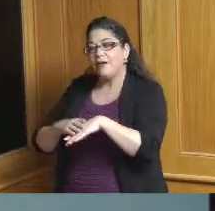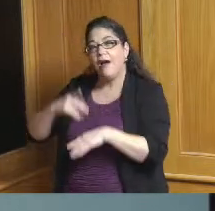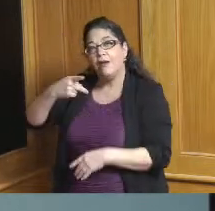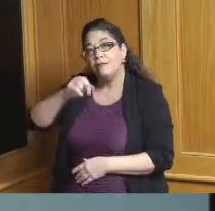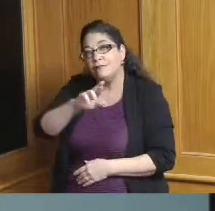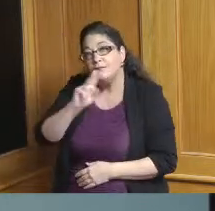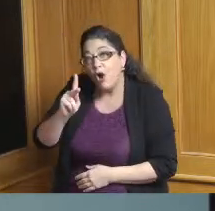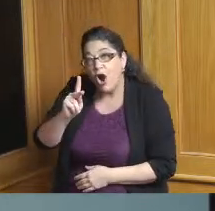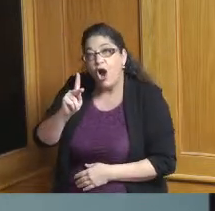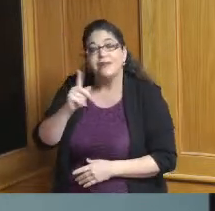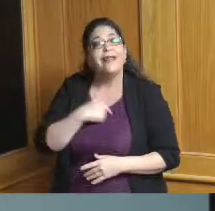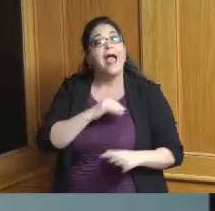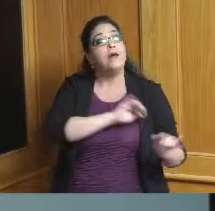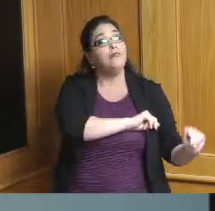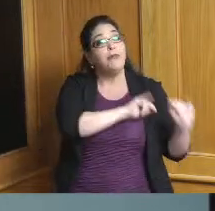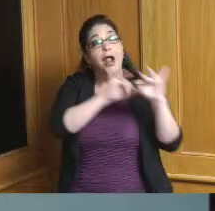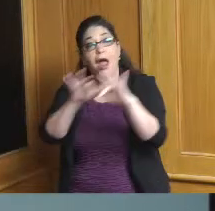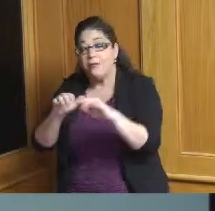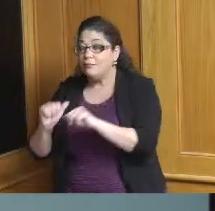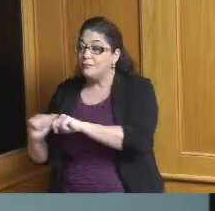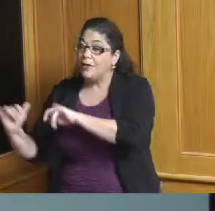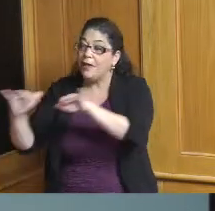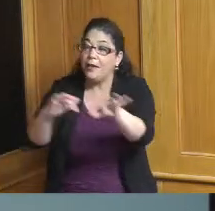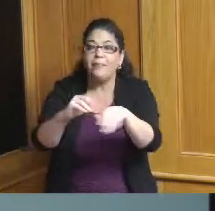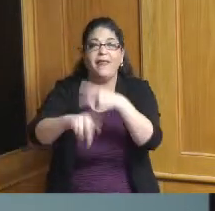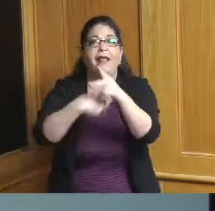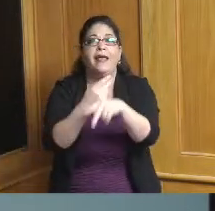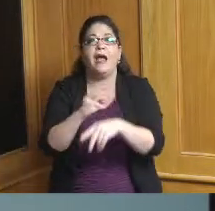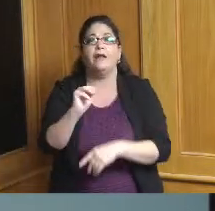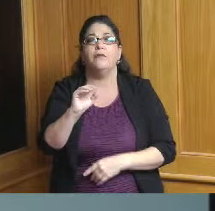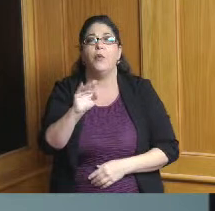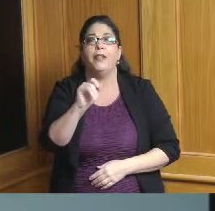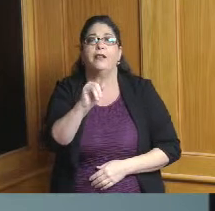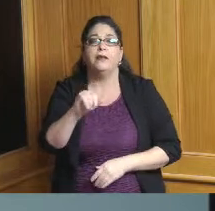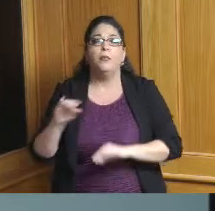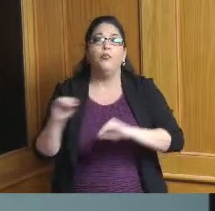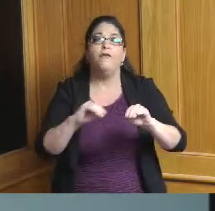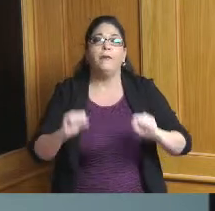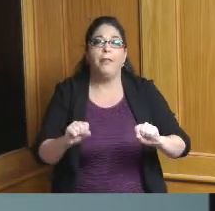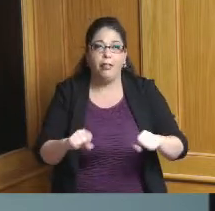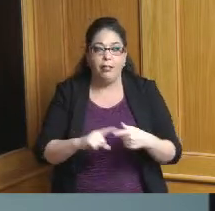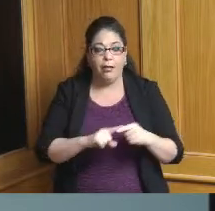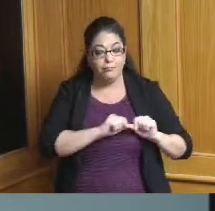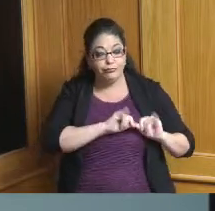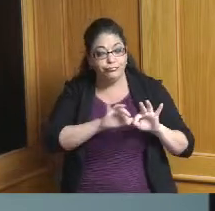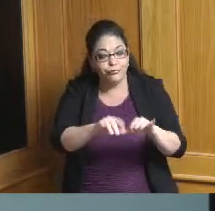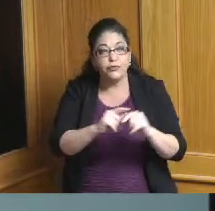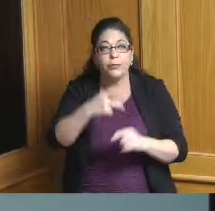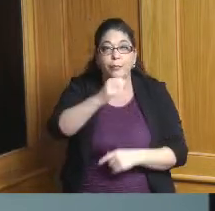open space and walkability but I think to attract talent which our corporate sector is telling us we